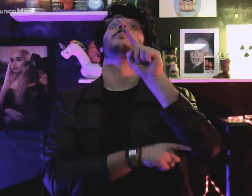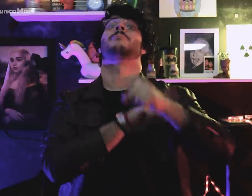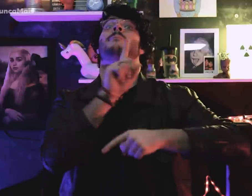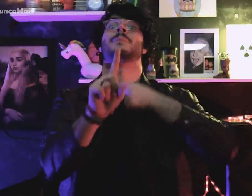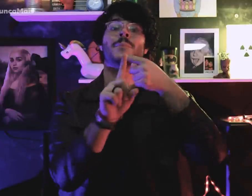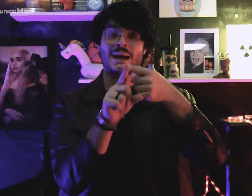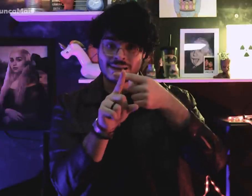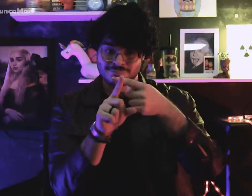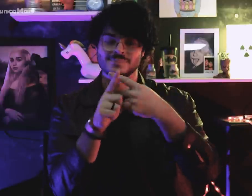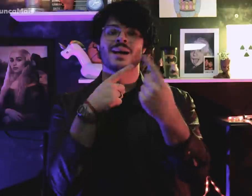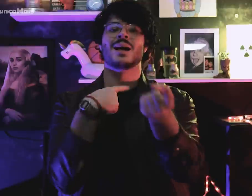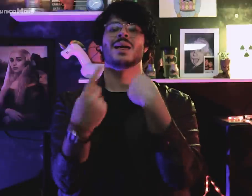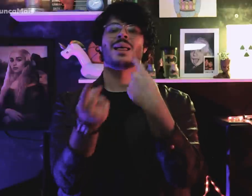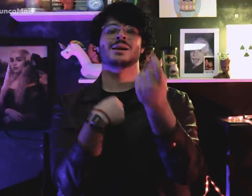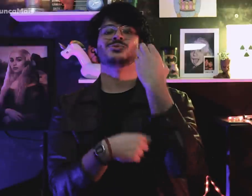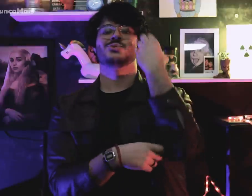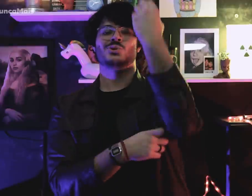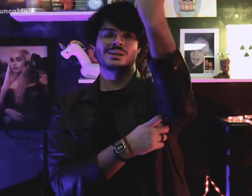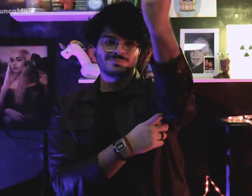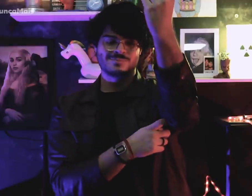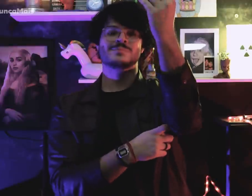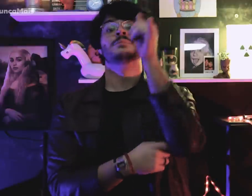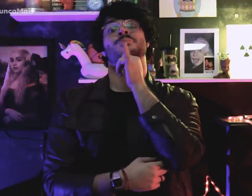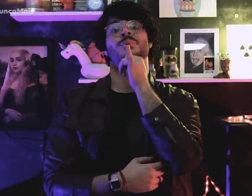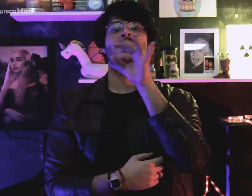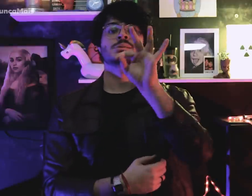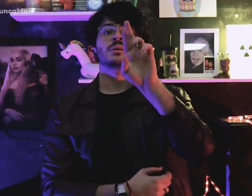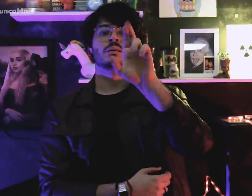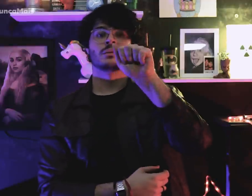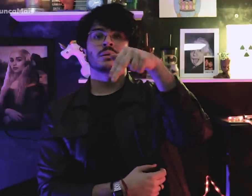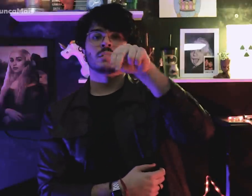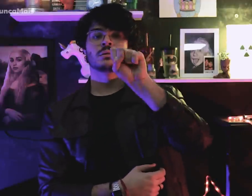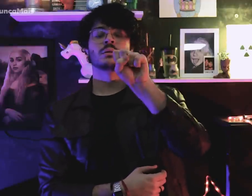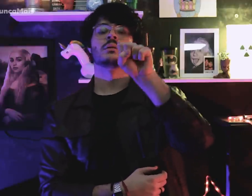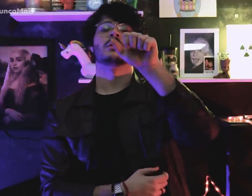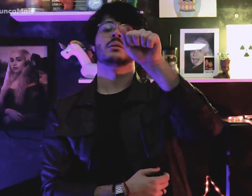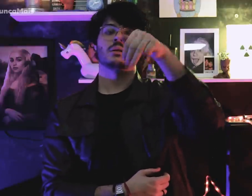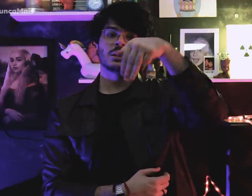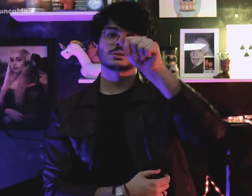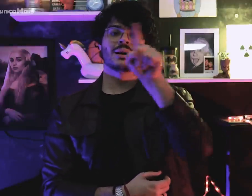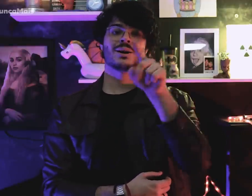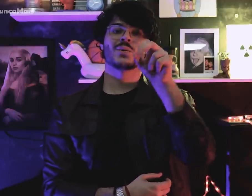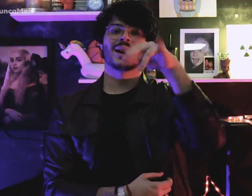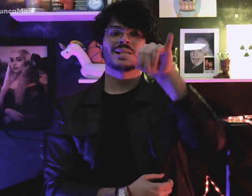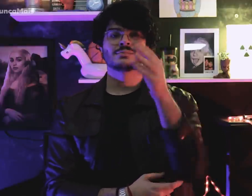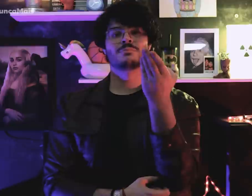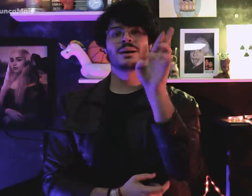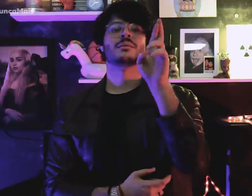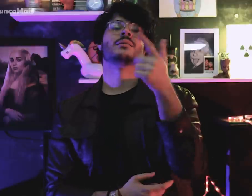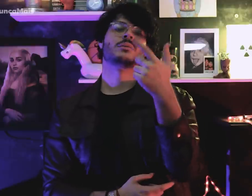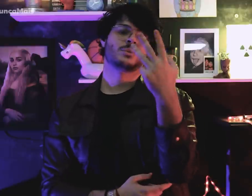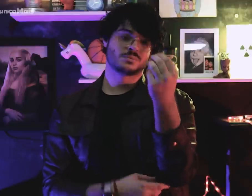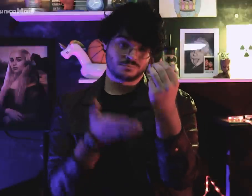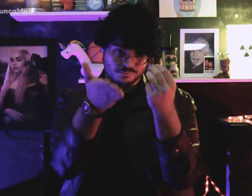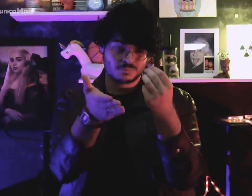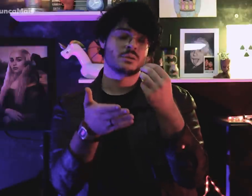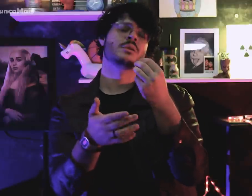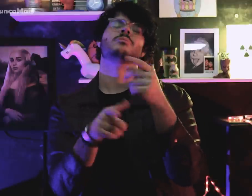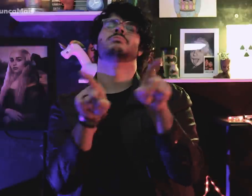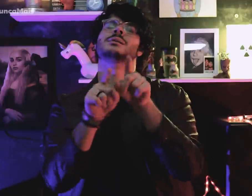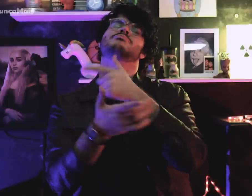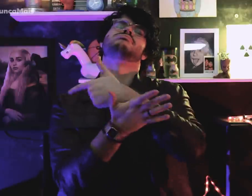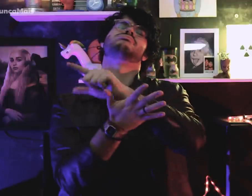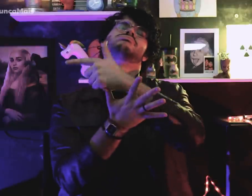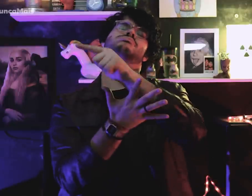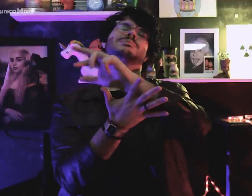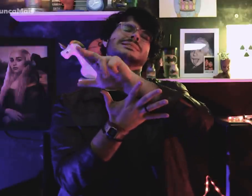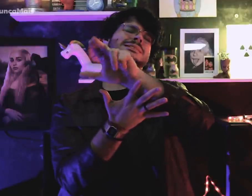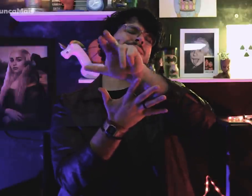rodovia Transamazônica BR-230, e outras obras.